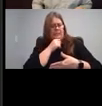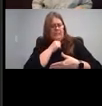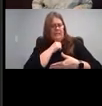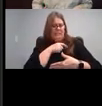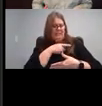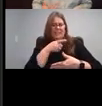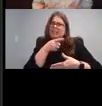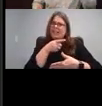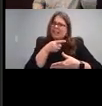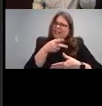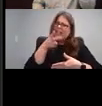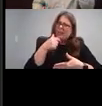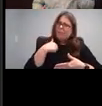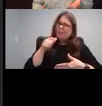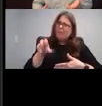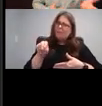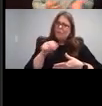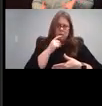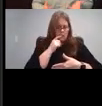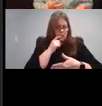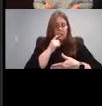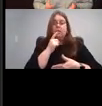this gives some great suggestions for how to bond with